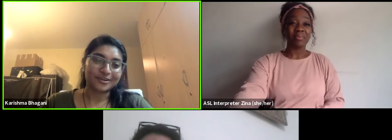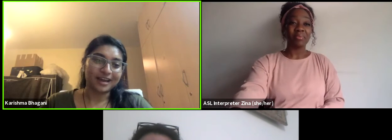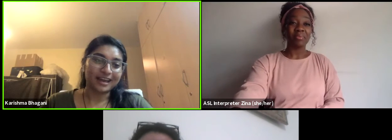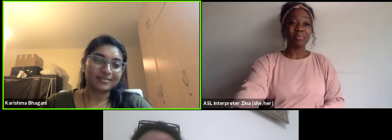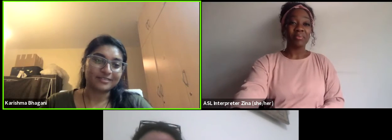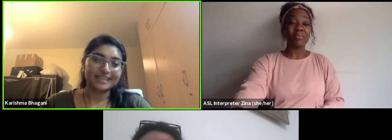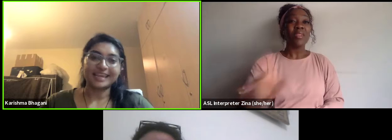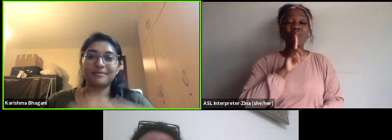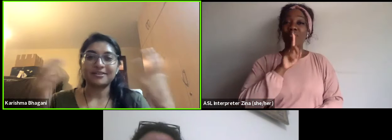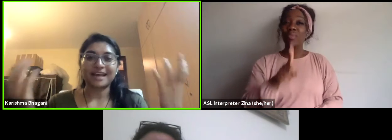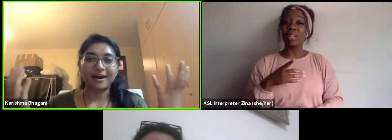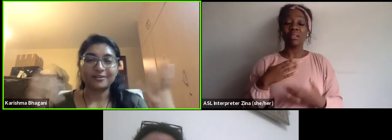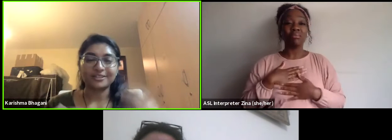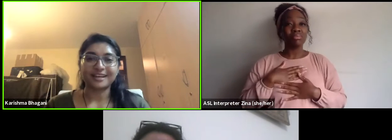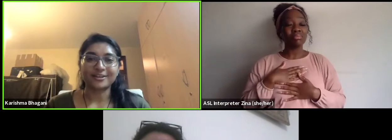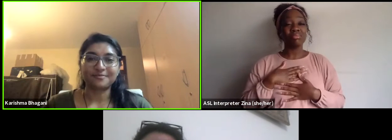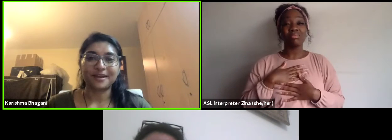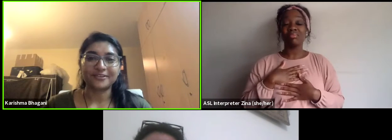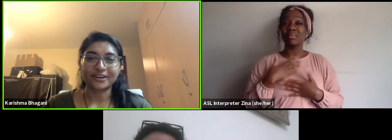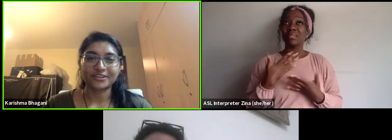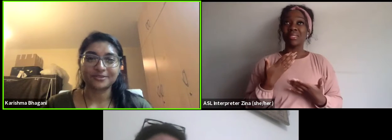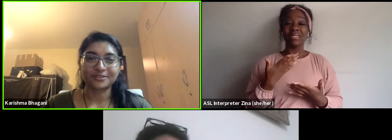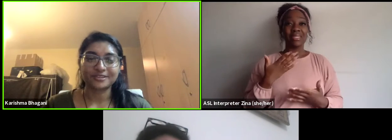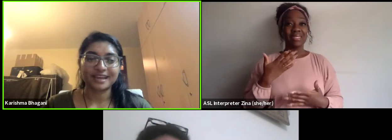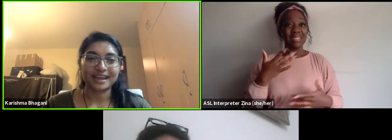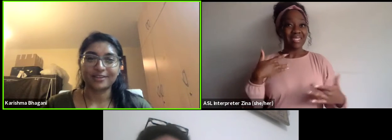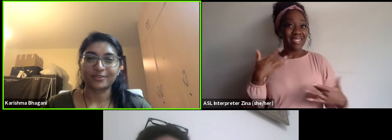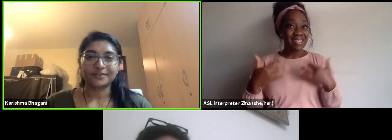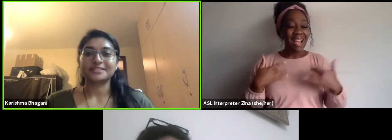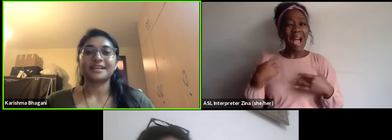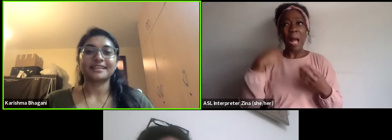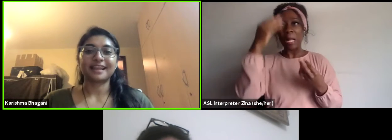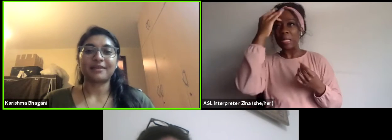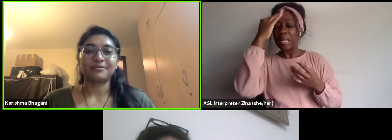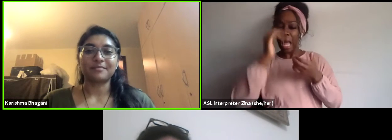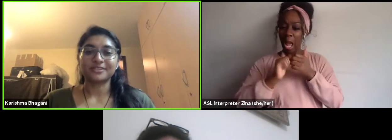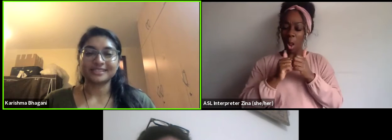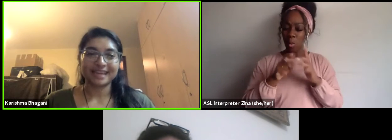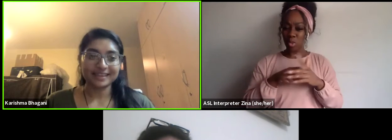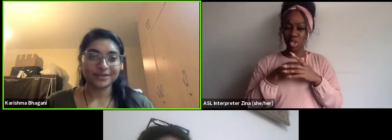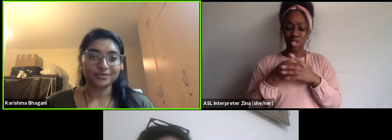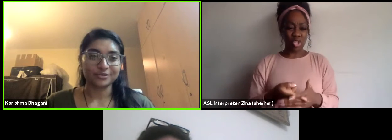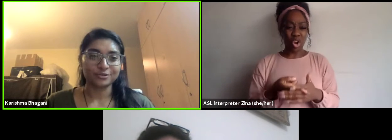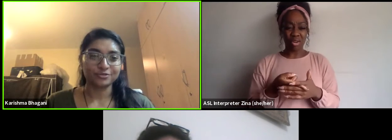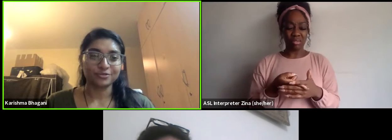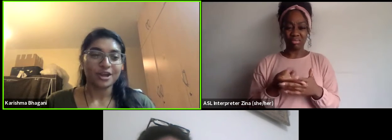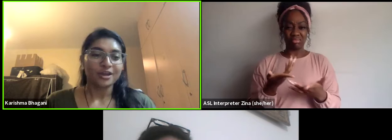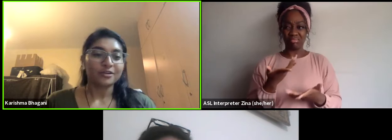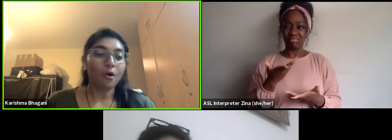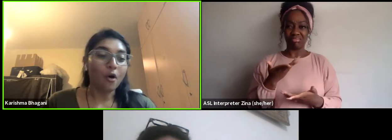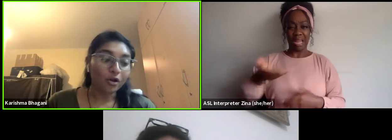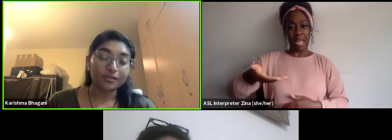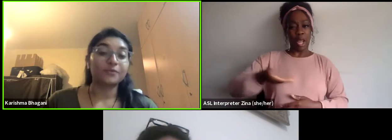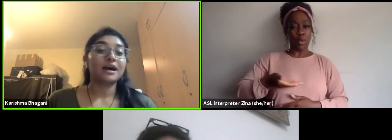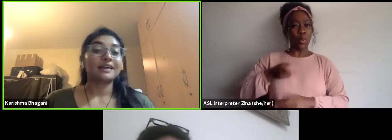I was thinking about how to start off my introduction with you today and I thought there's nothing that I will be able to say that will do all the work